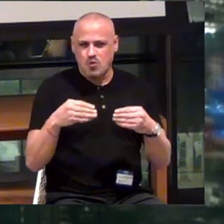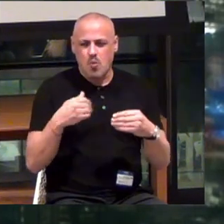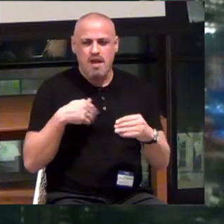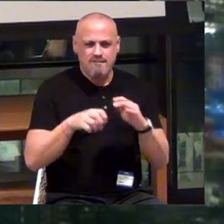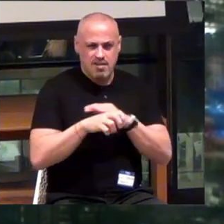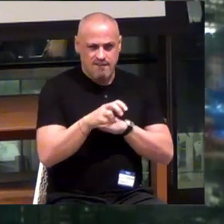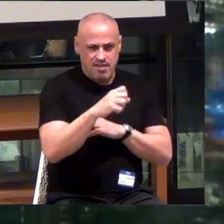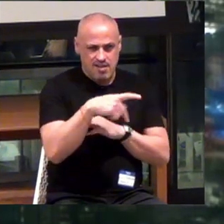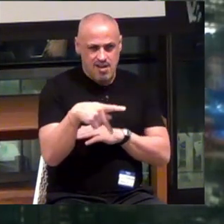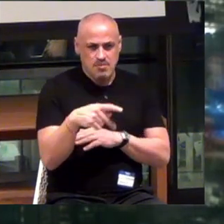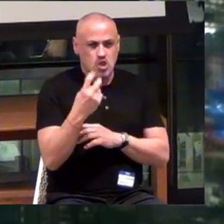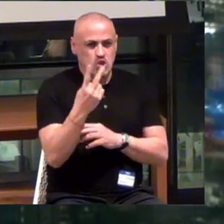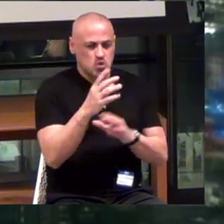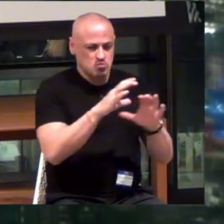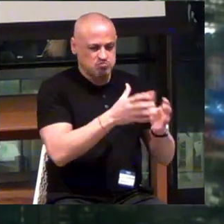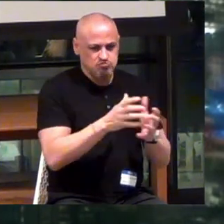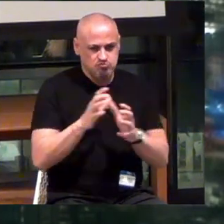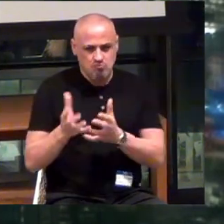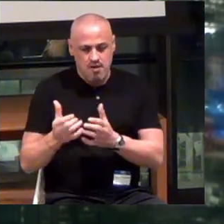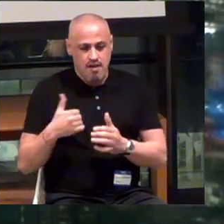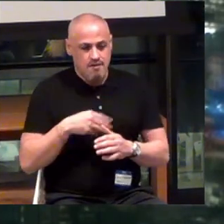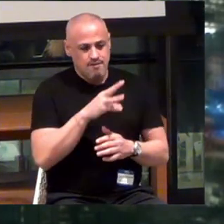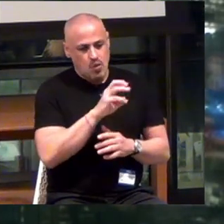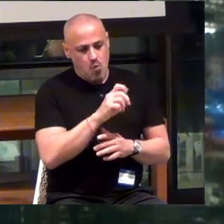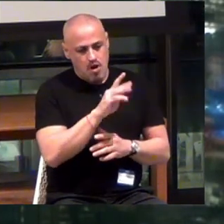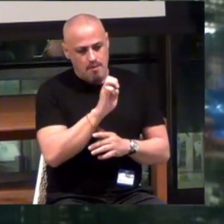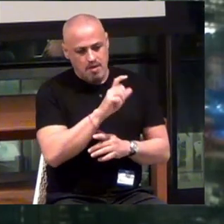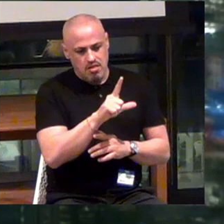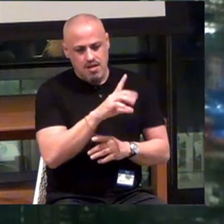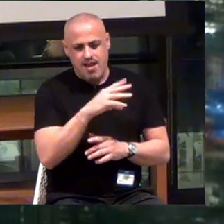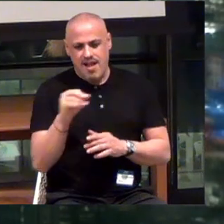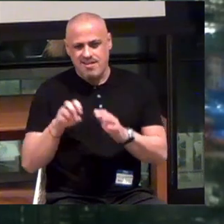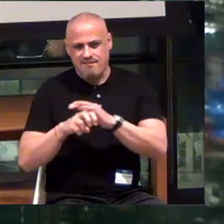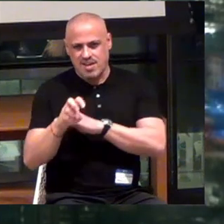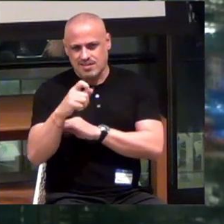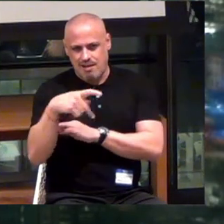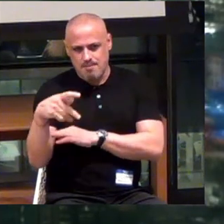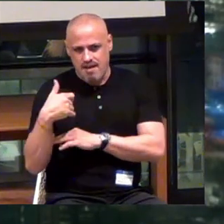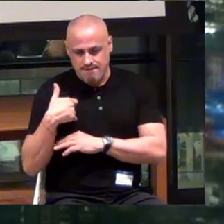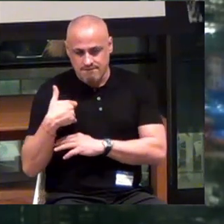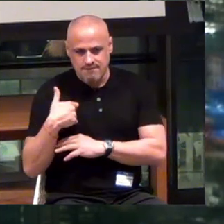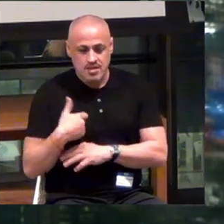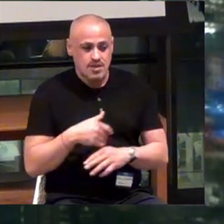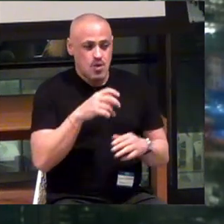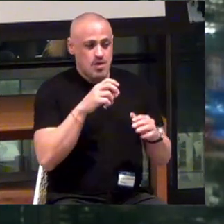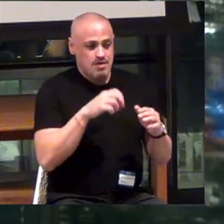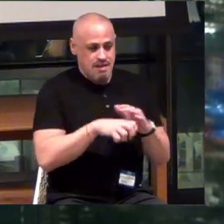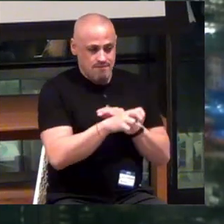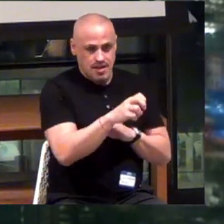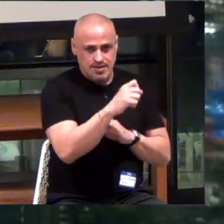We fall into two bubbles. We have a wearable and the navigation app. Our navigation app is available.